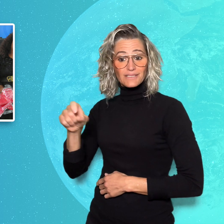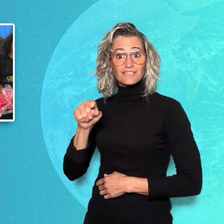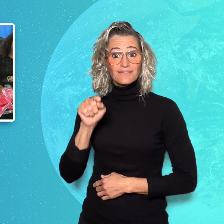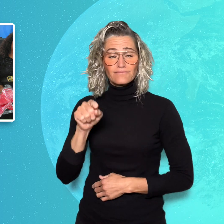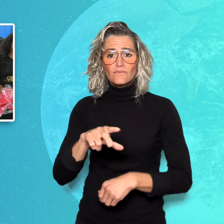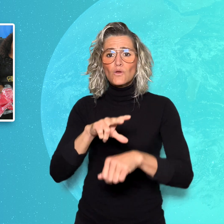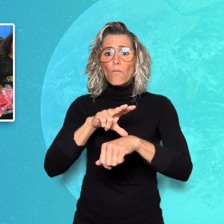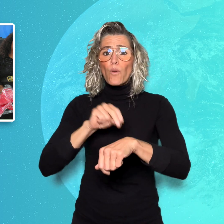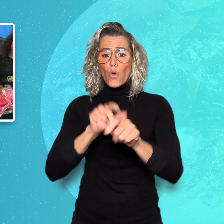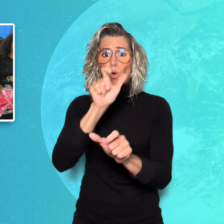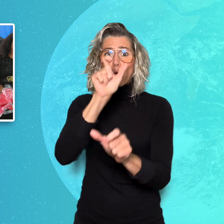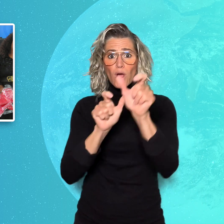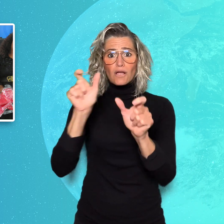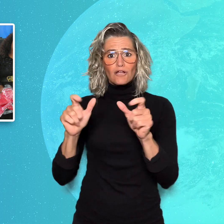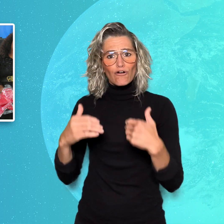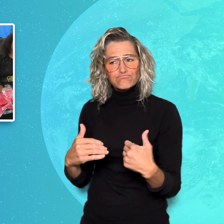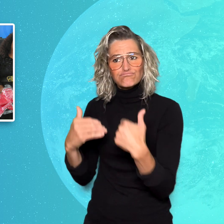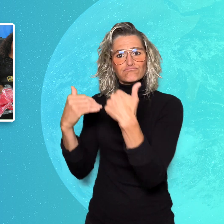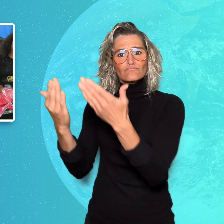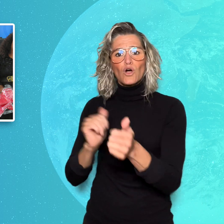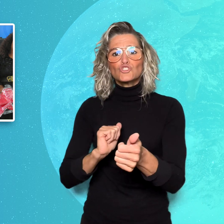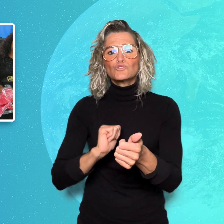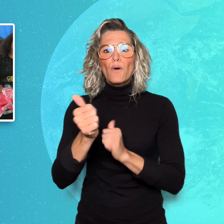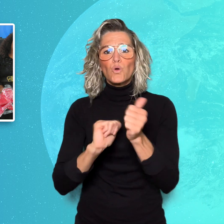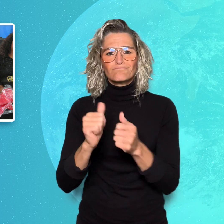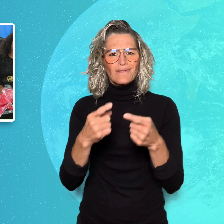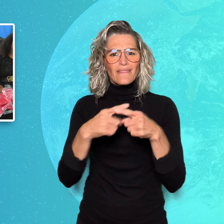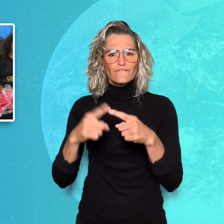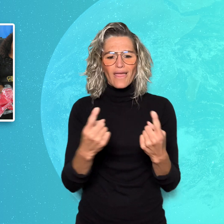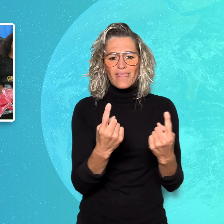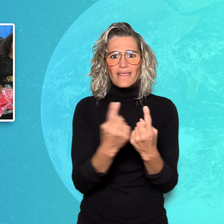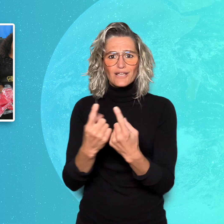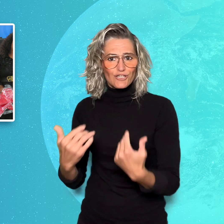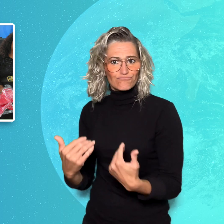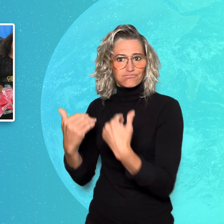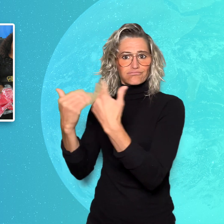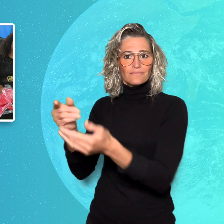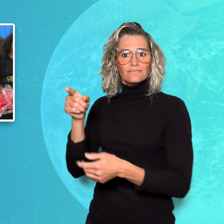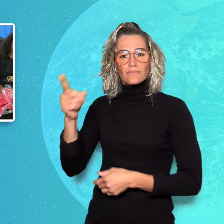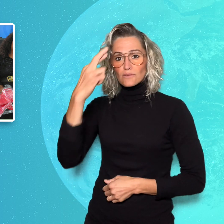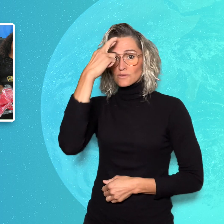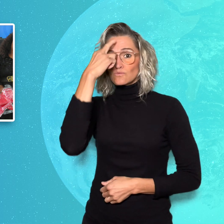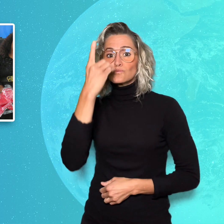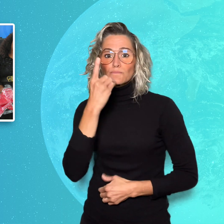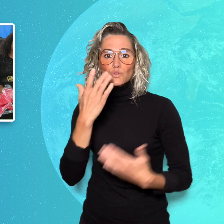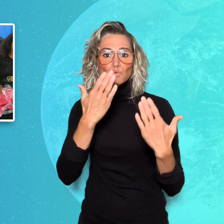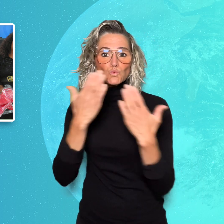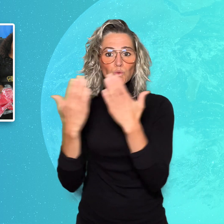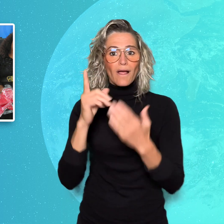brought happiness to Deaf students at the Dominican School